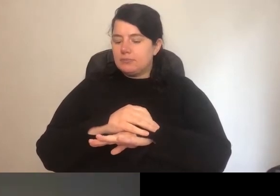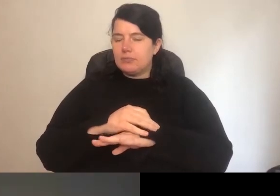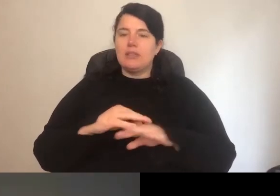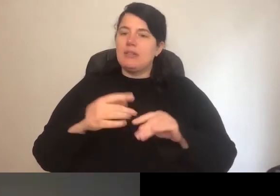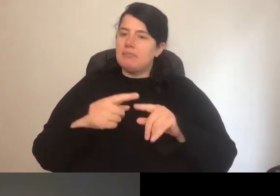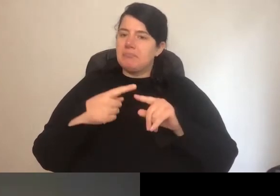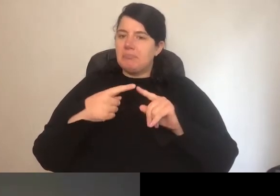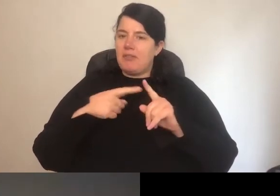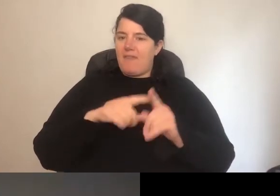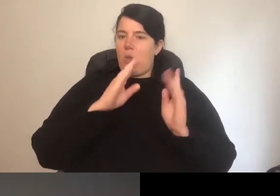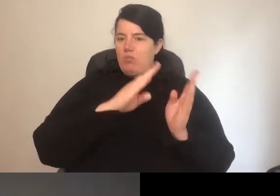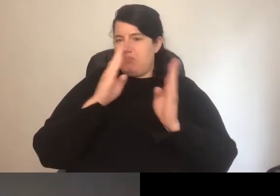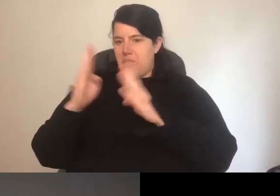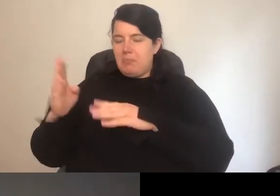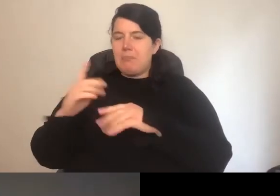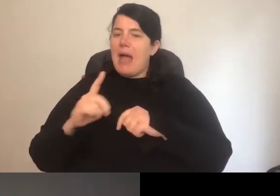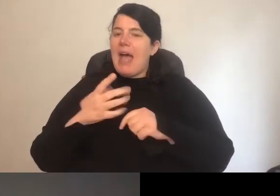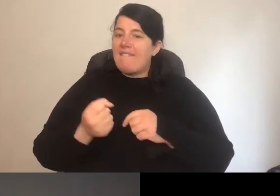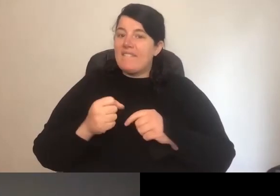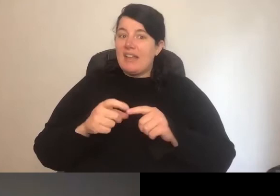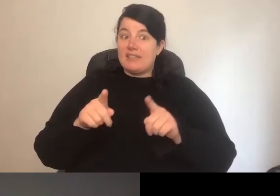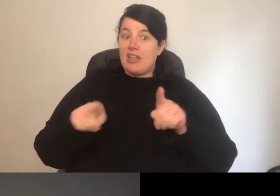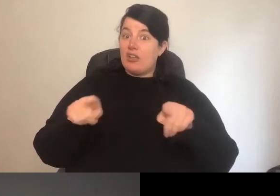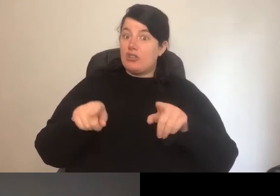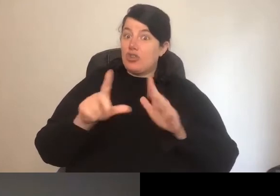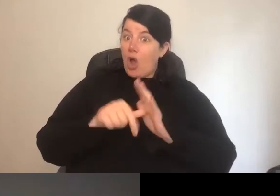But is there a common time we know for the team.